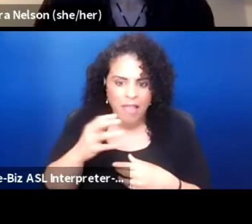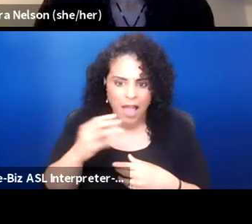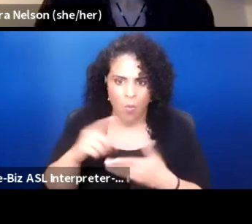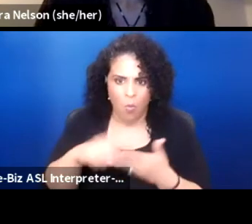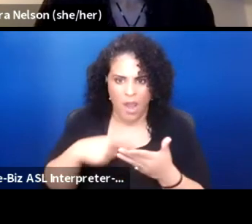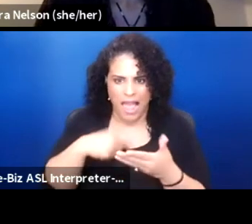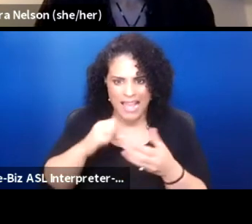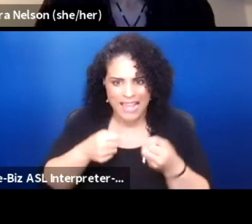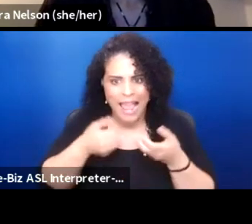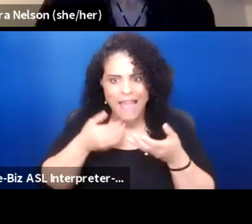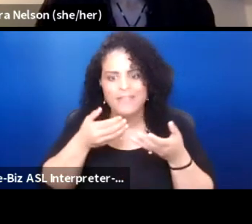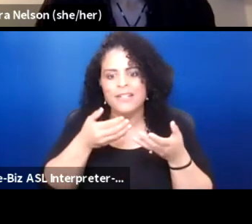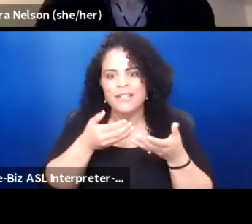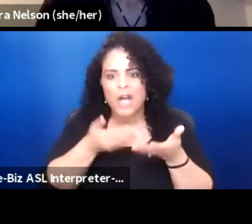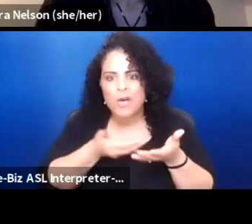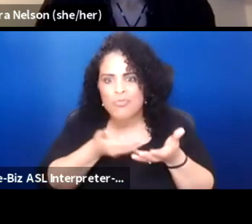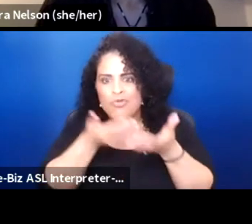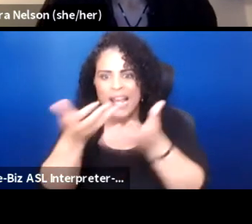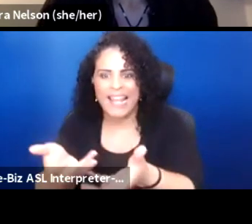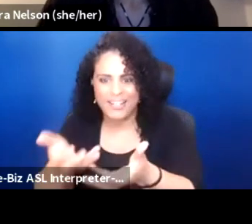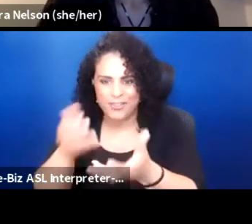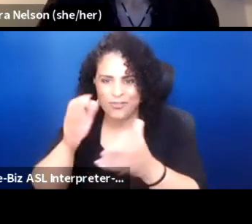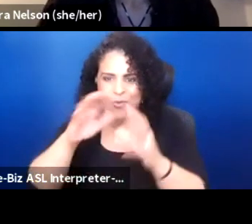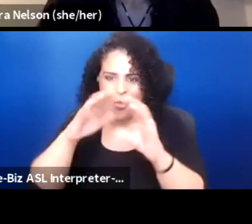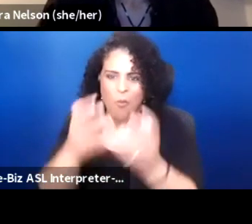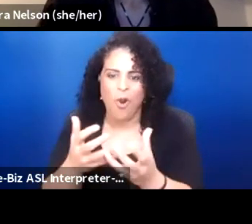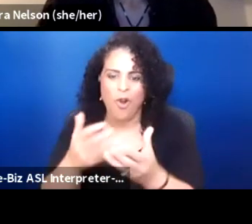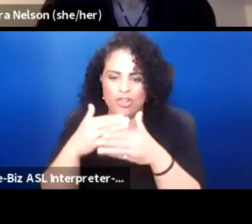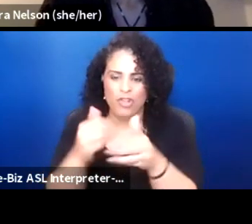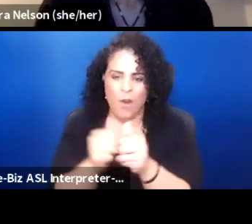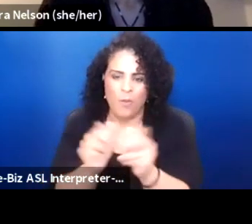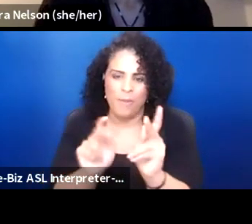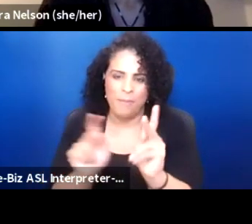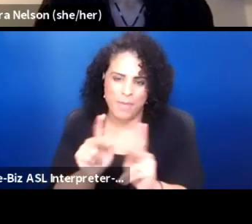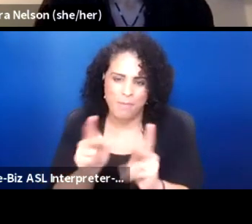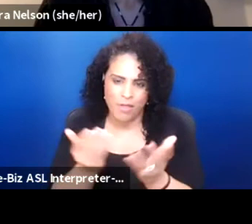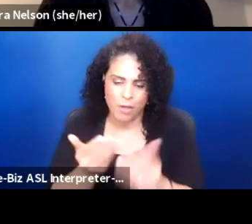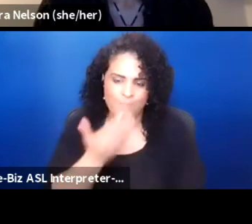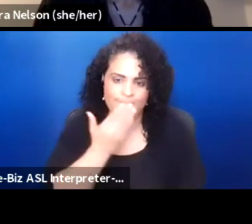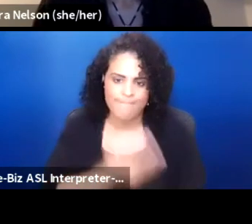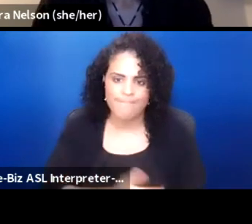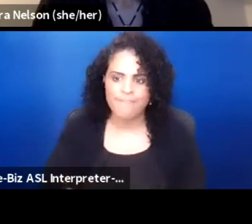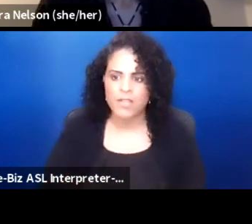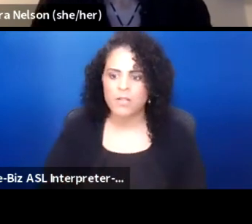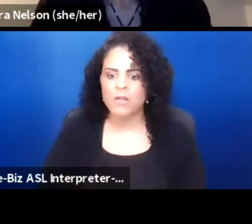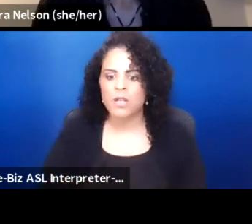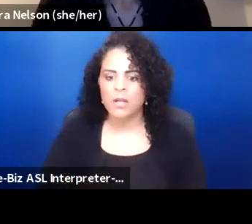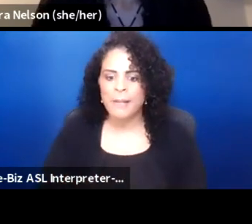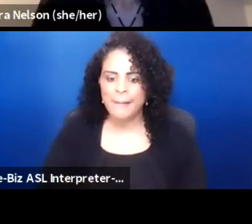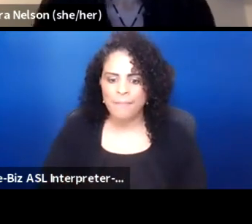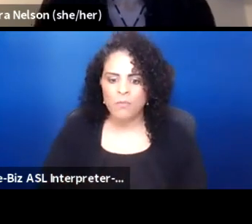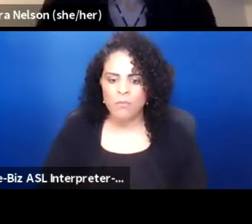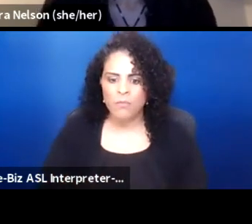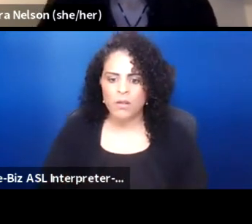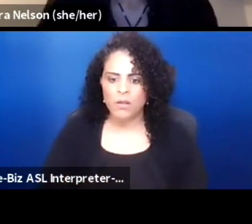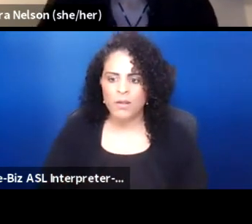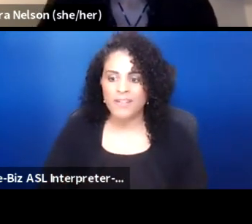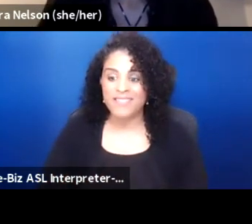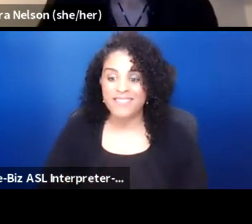to the world and share with the people. So thank you. Thank you, Darrell.